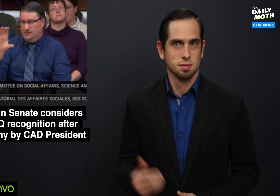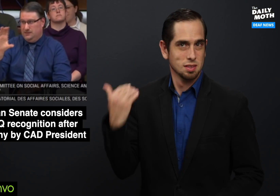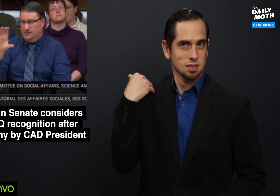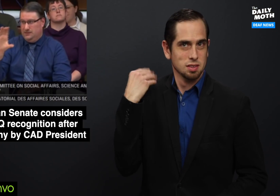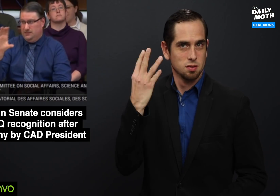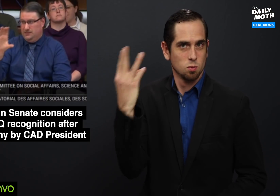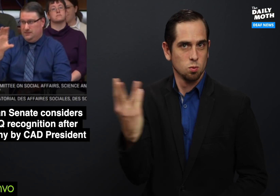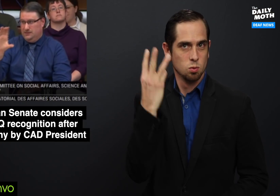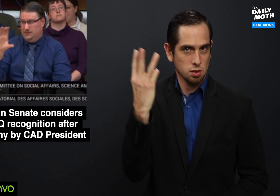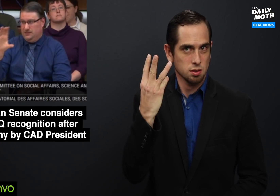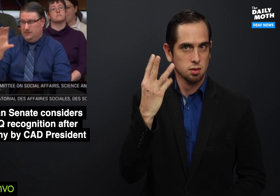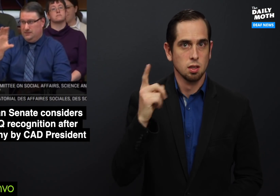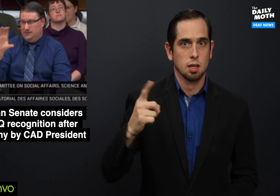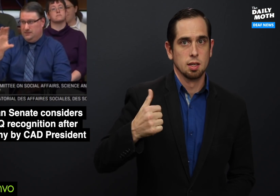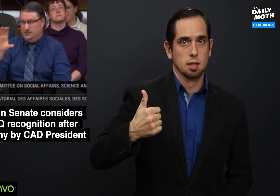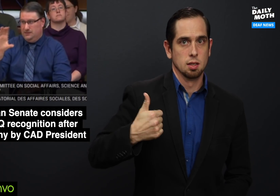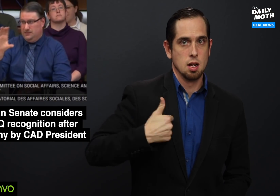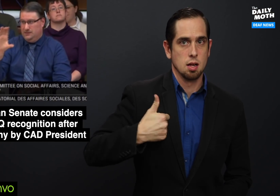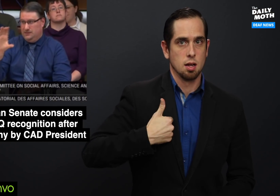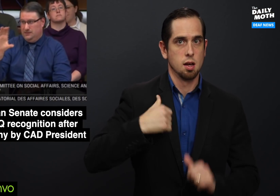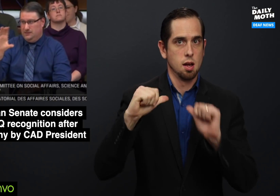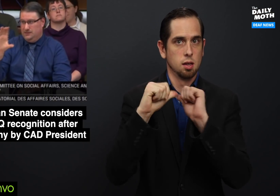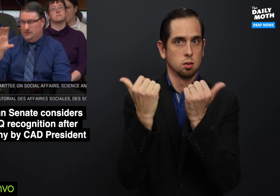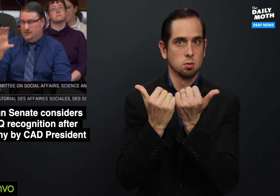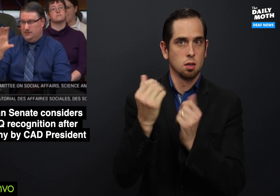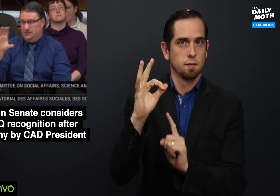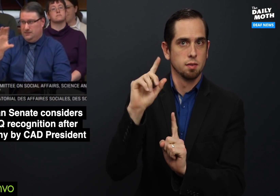On Wednesday, the Canadian Association of